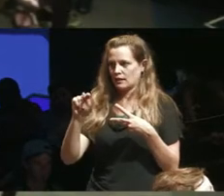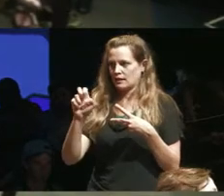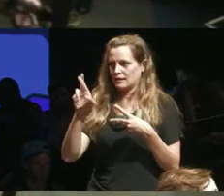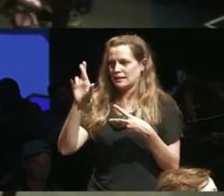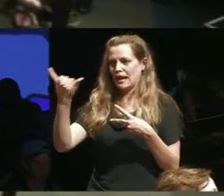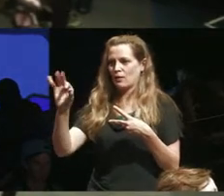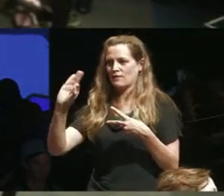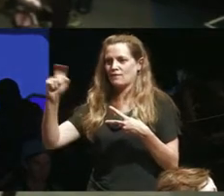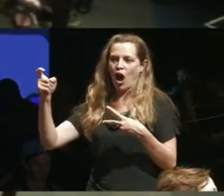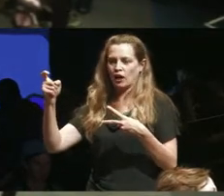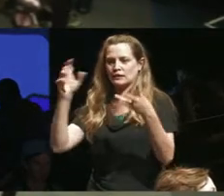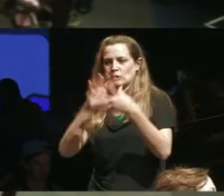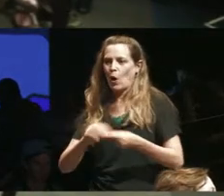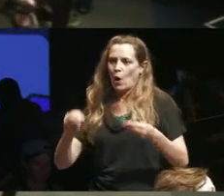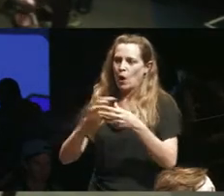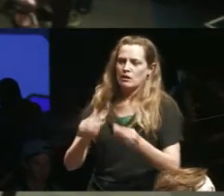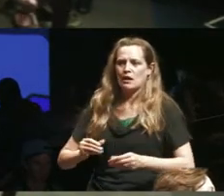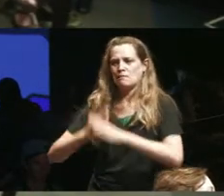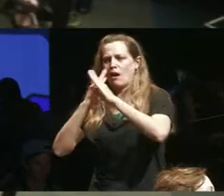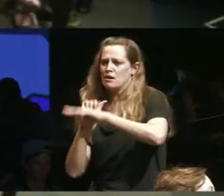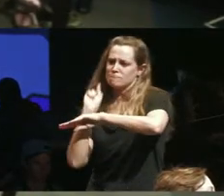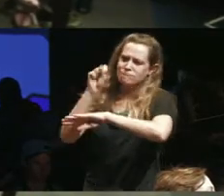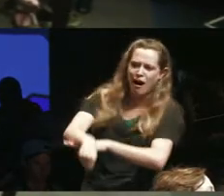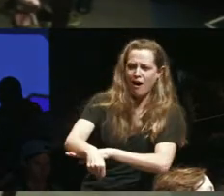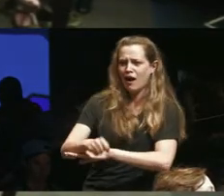know this idea of overcoming obstacles overcoming adversity this is something